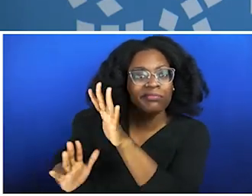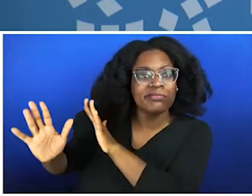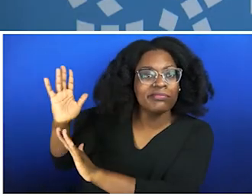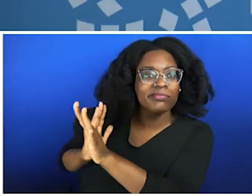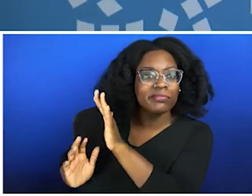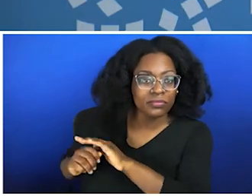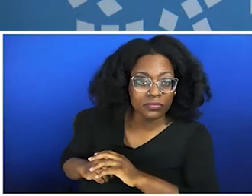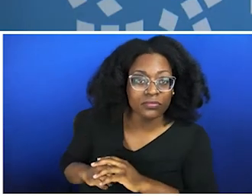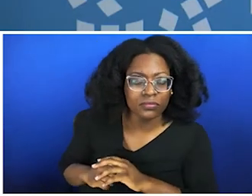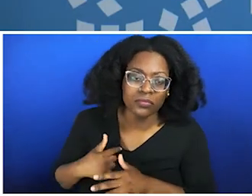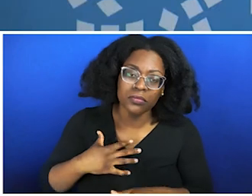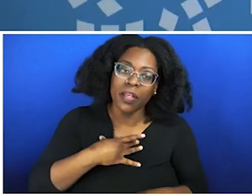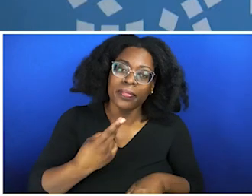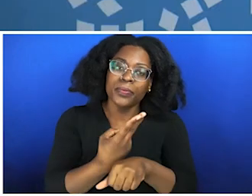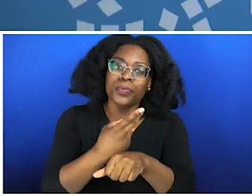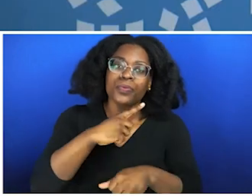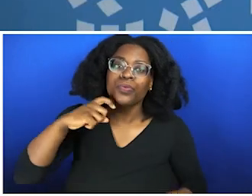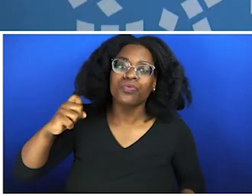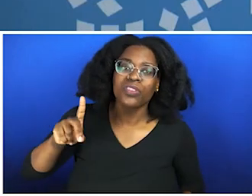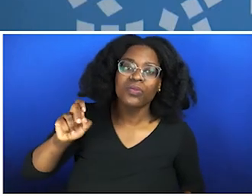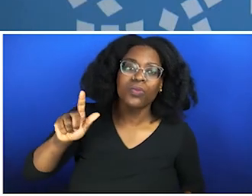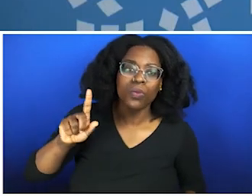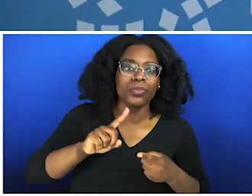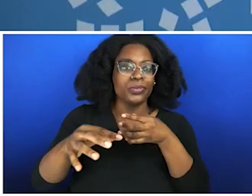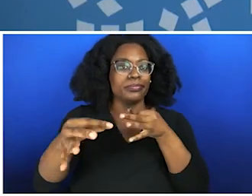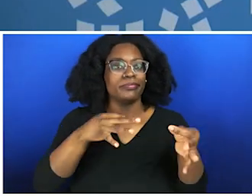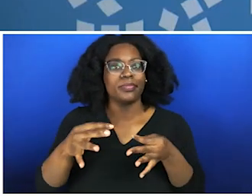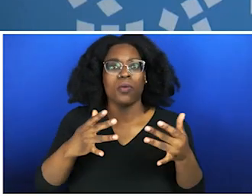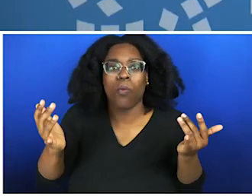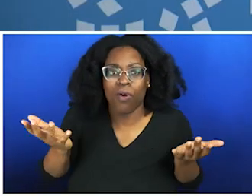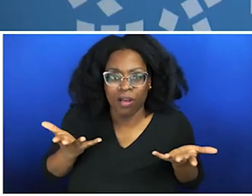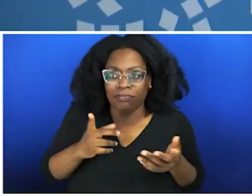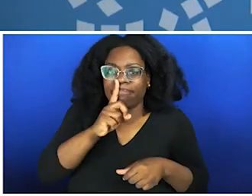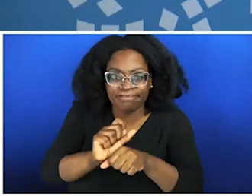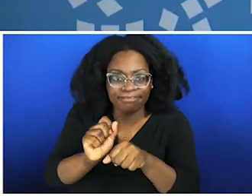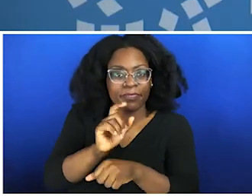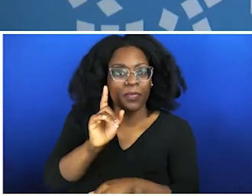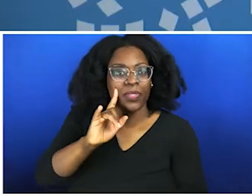as an example of what intergenerational trauma looks like. Because not only does intergenerational